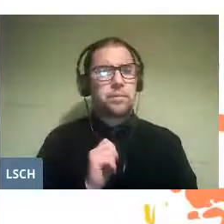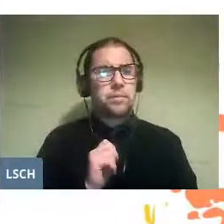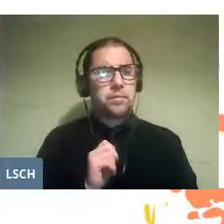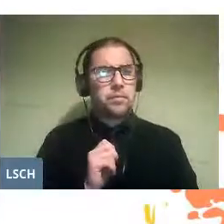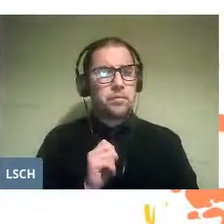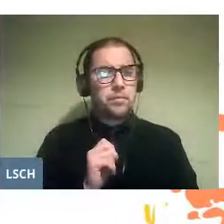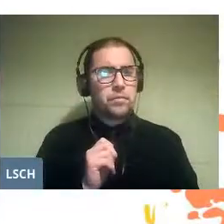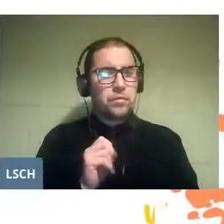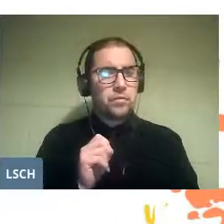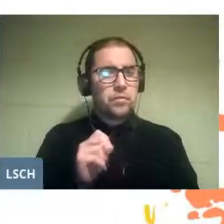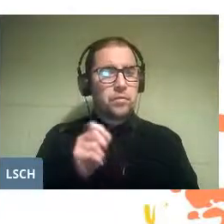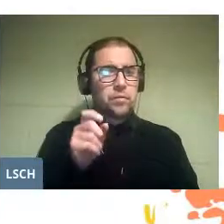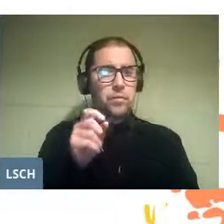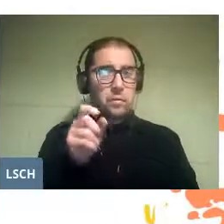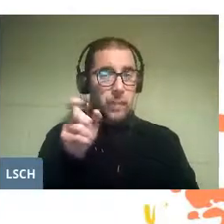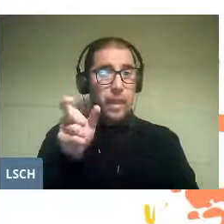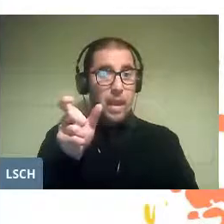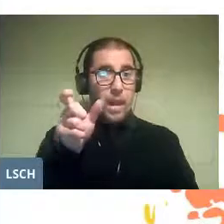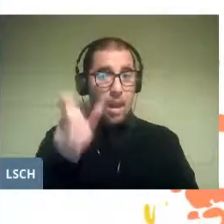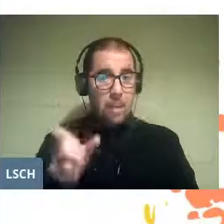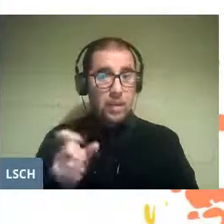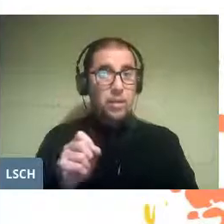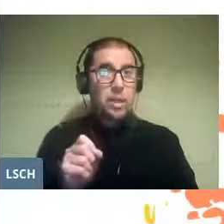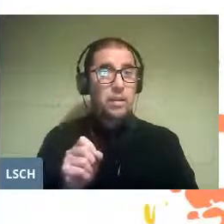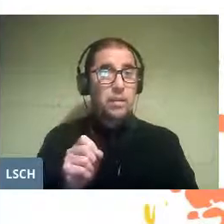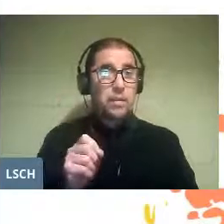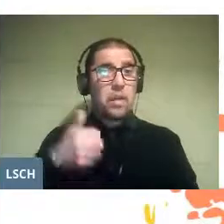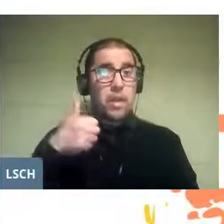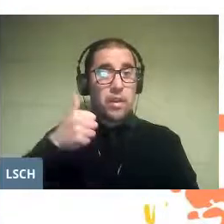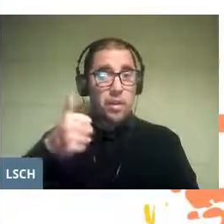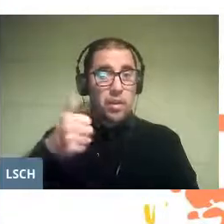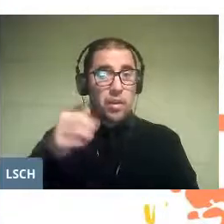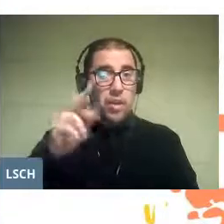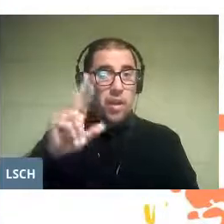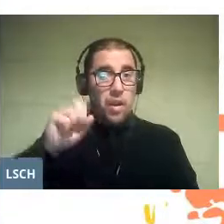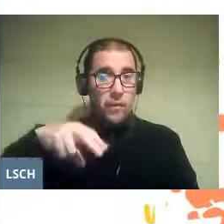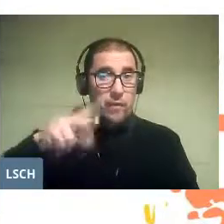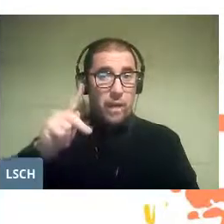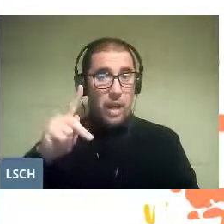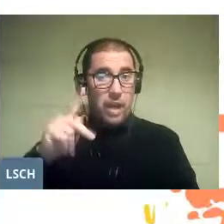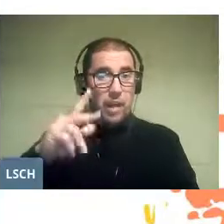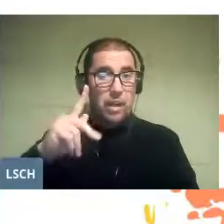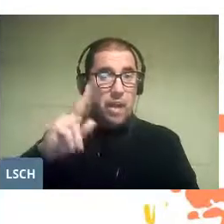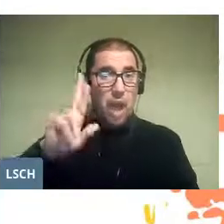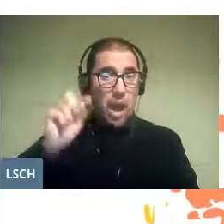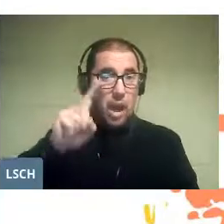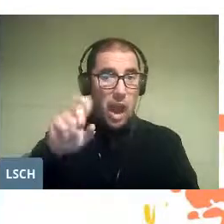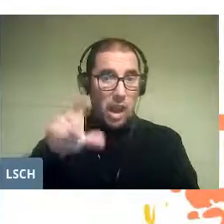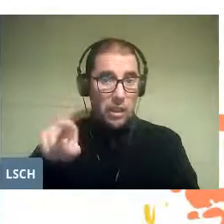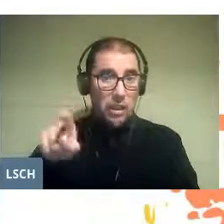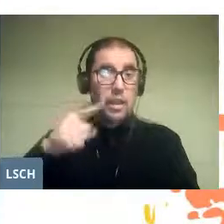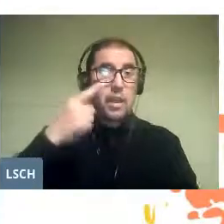The composer Franz composed it in 1938